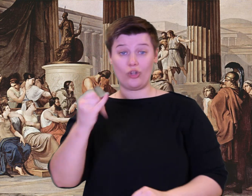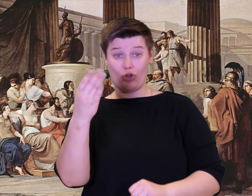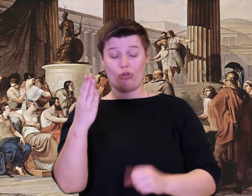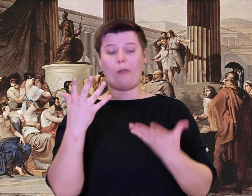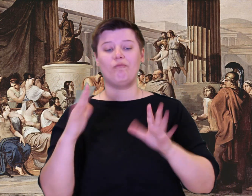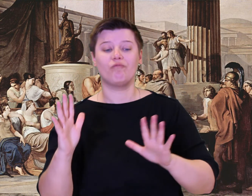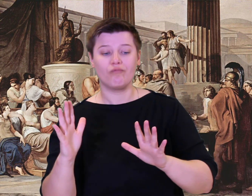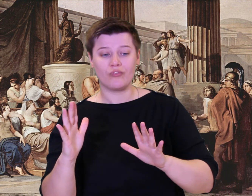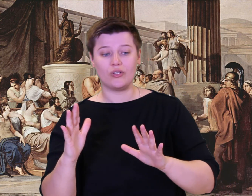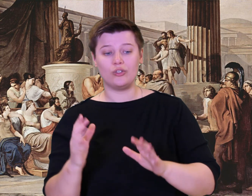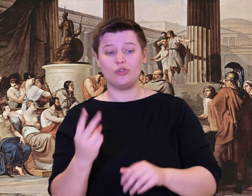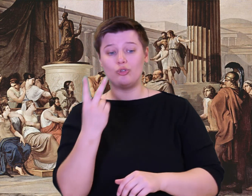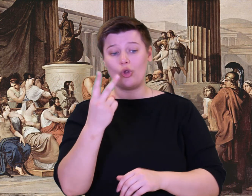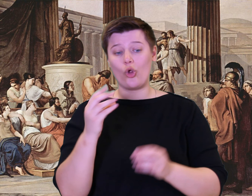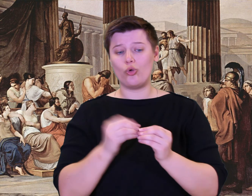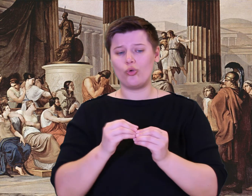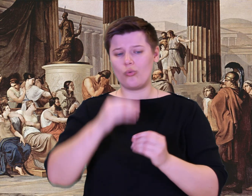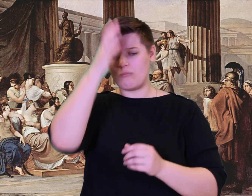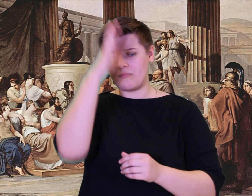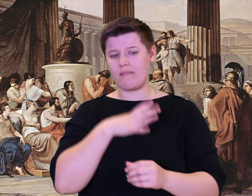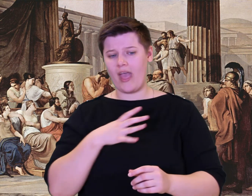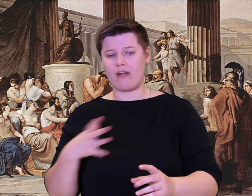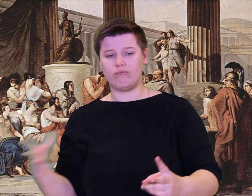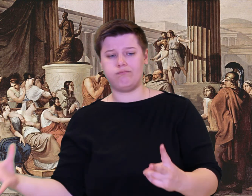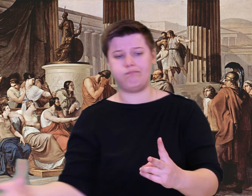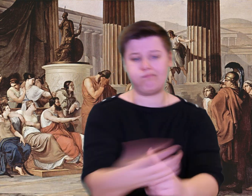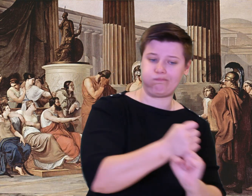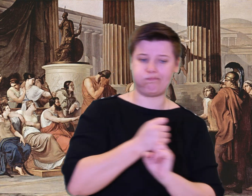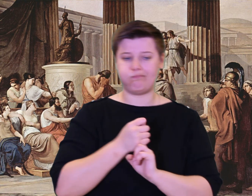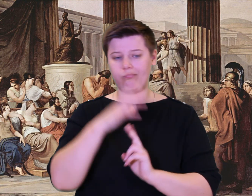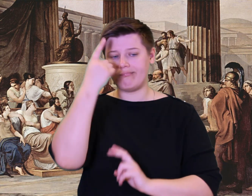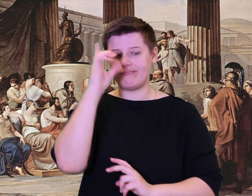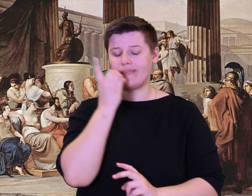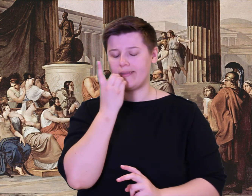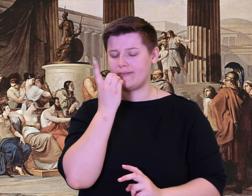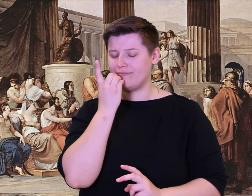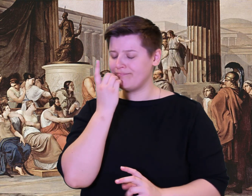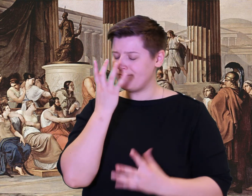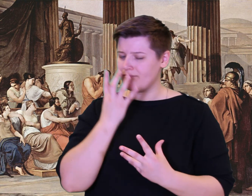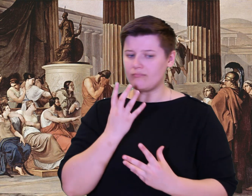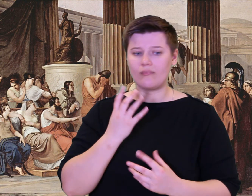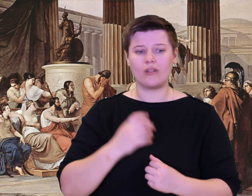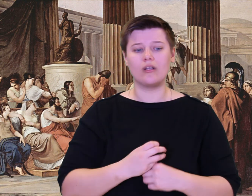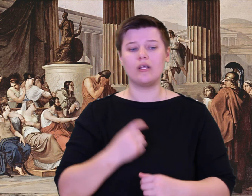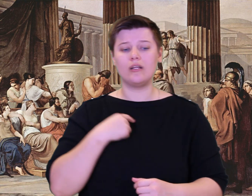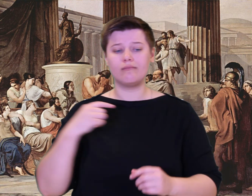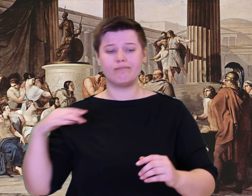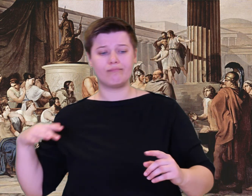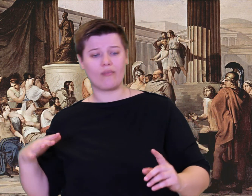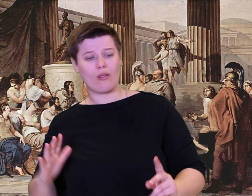His chores were done; he grabbed two men for dinner. I approached and offered him